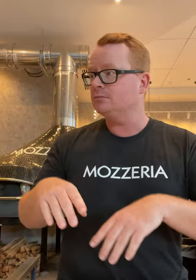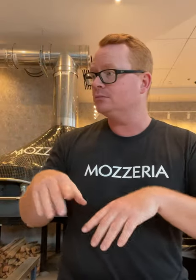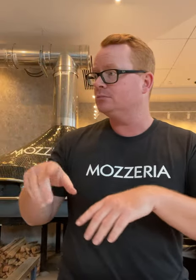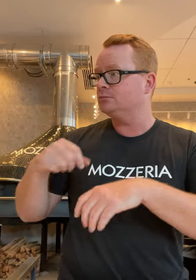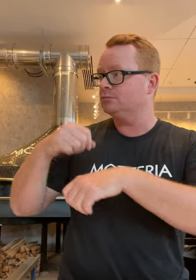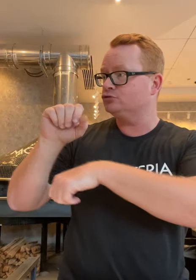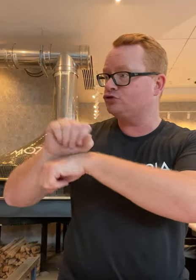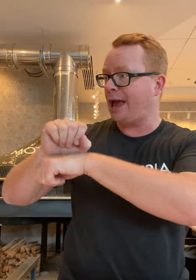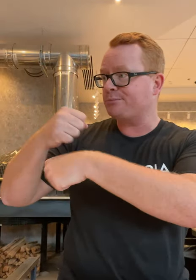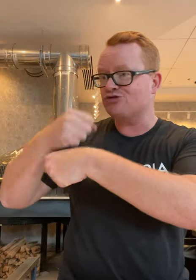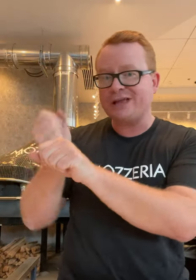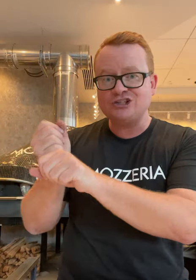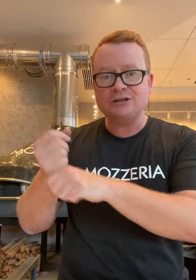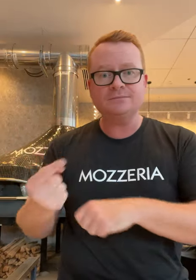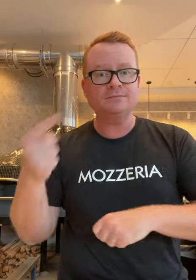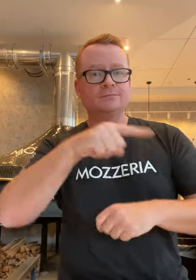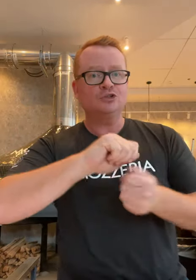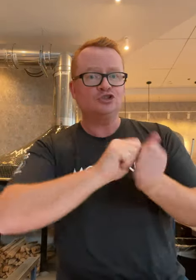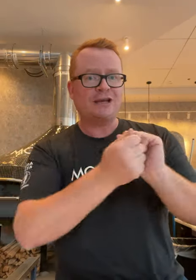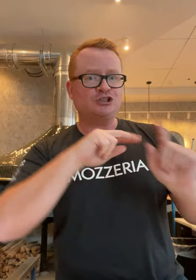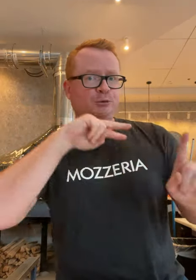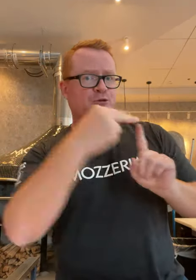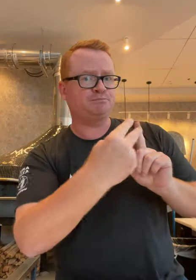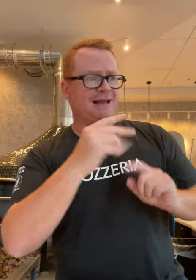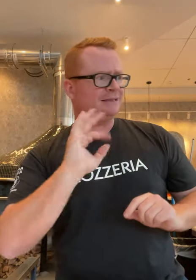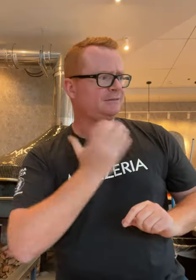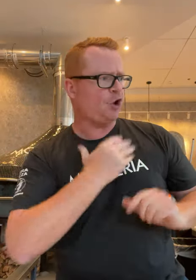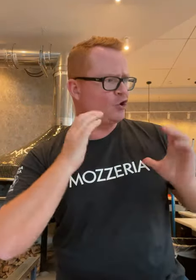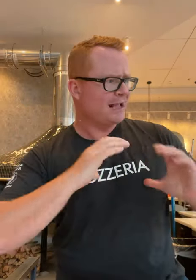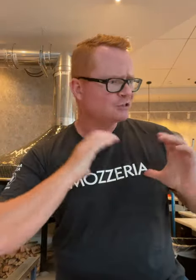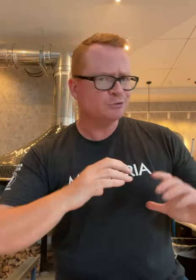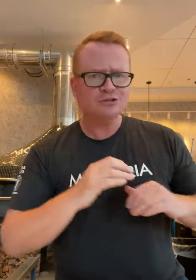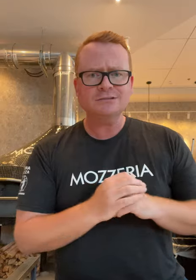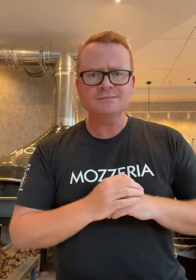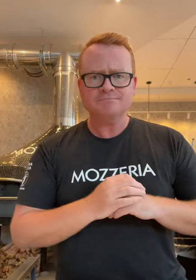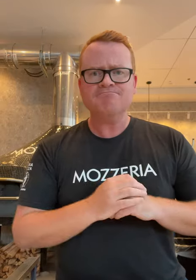we create jobs and change the perspectives of our customers.